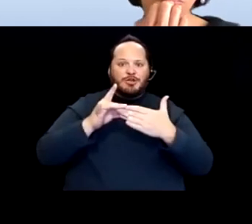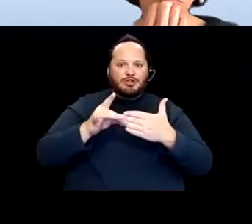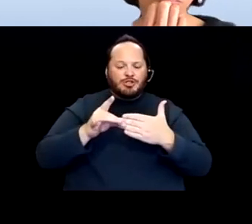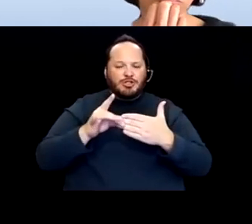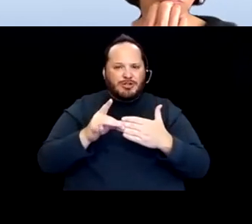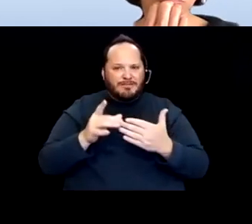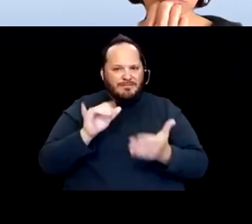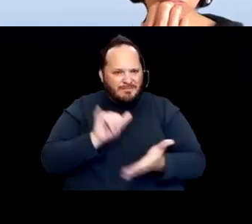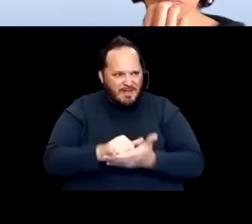throughout dependency.